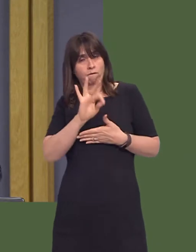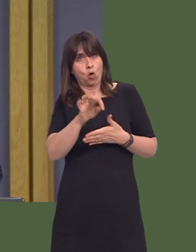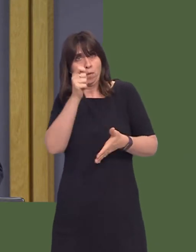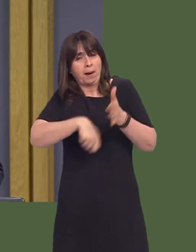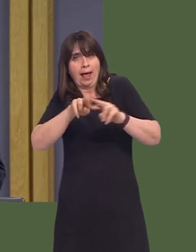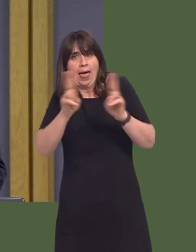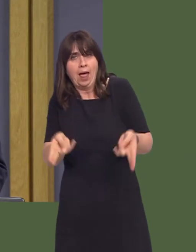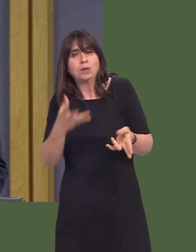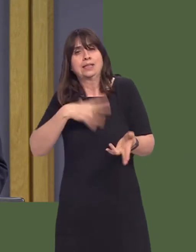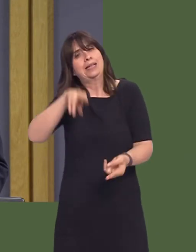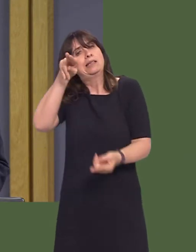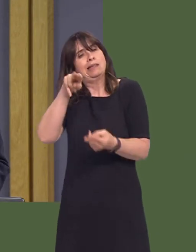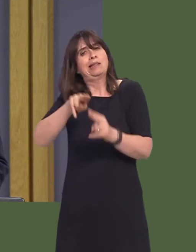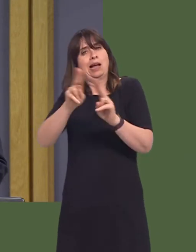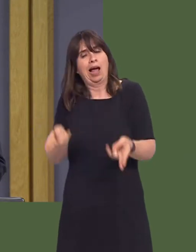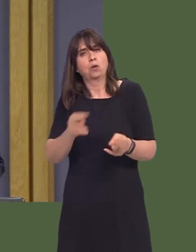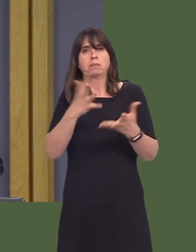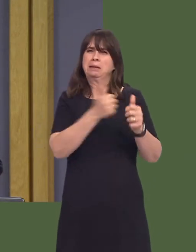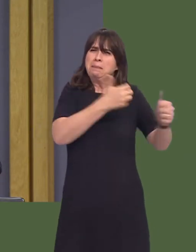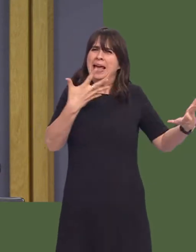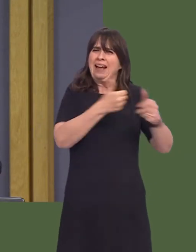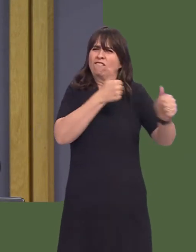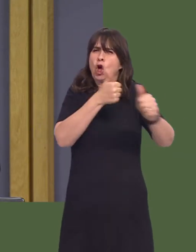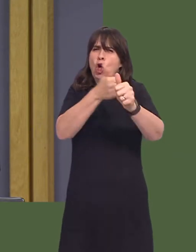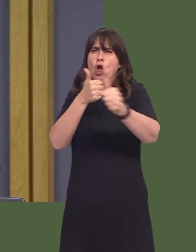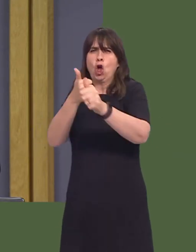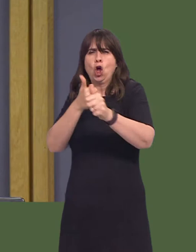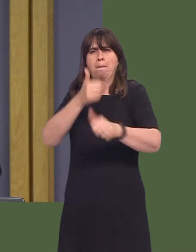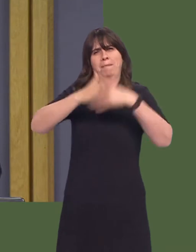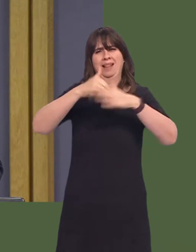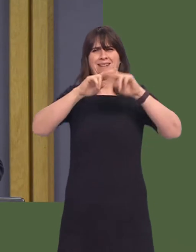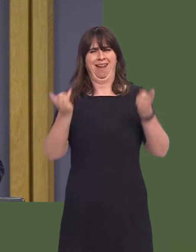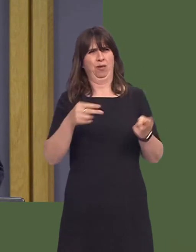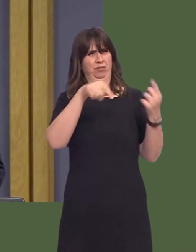because that will cause prices to fall. The answer, I think, is an expanded housing market,